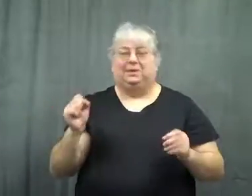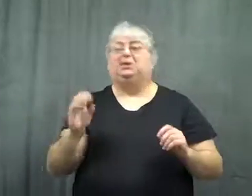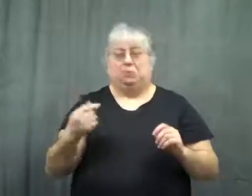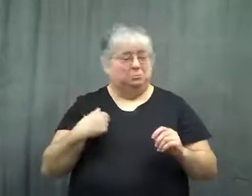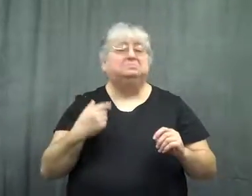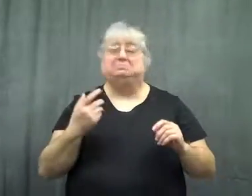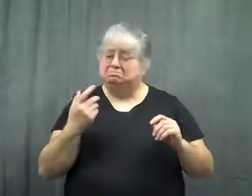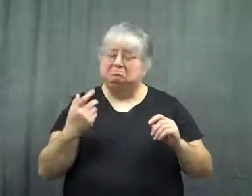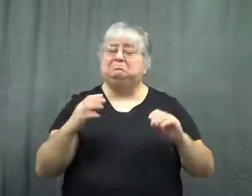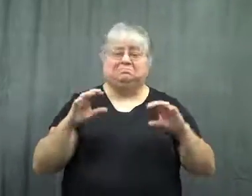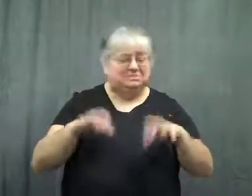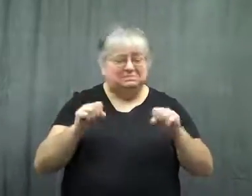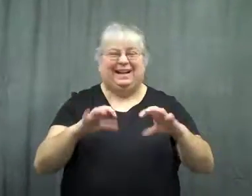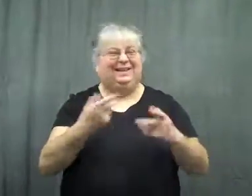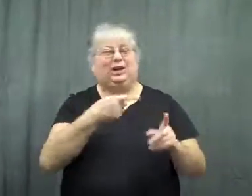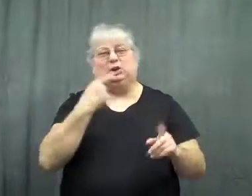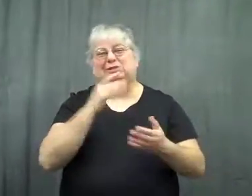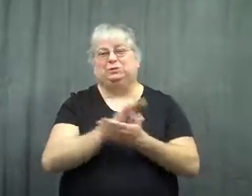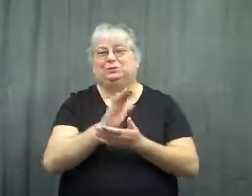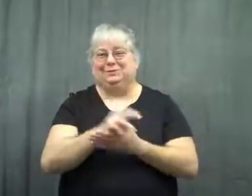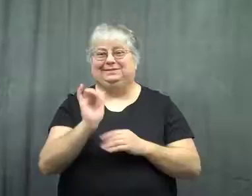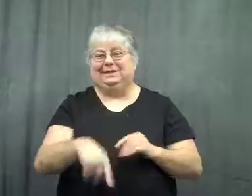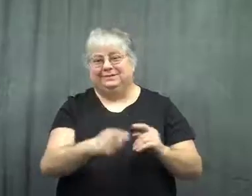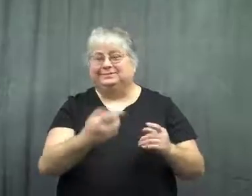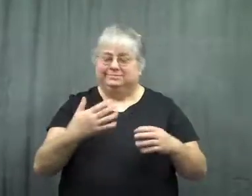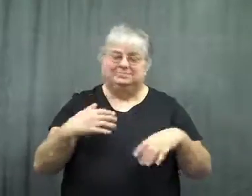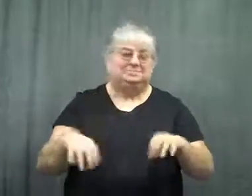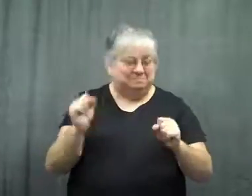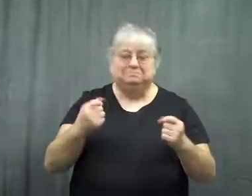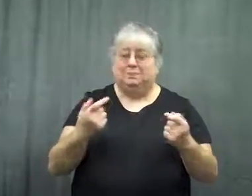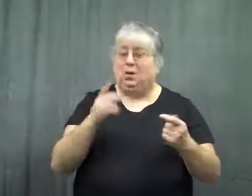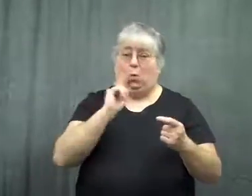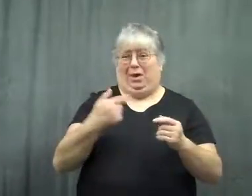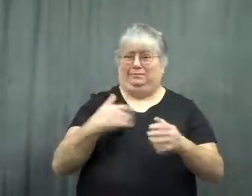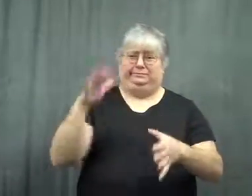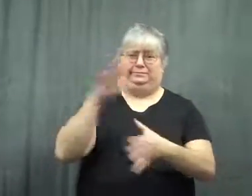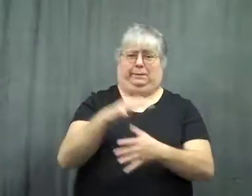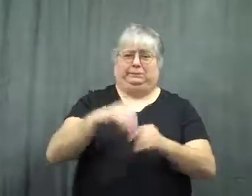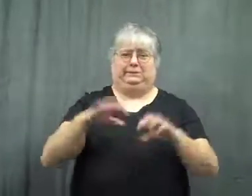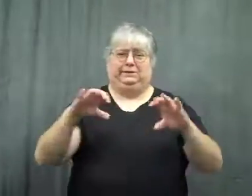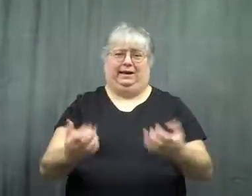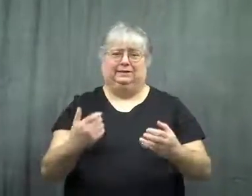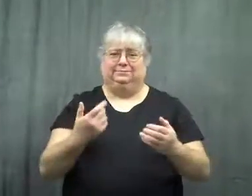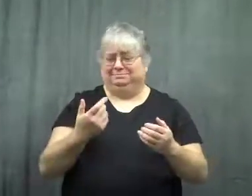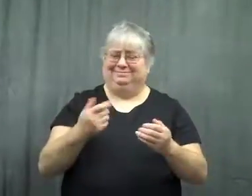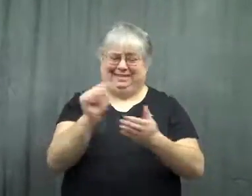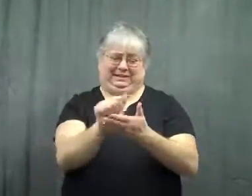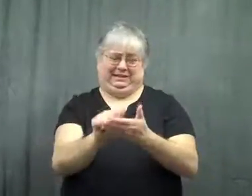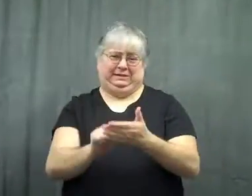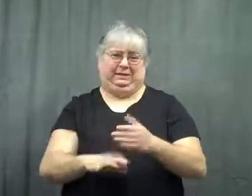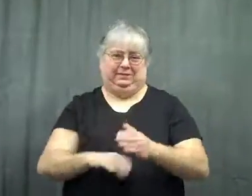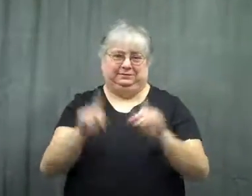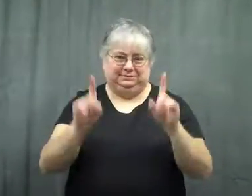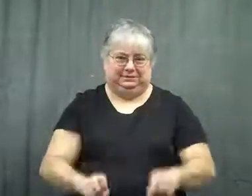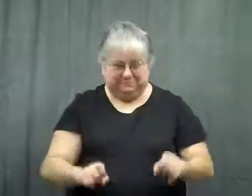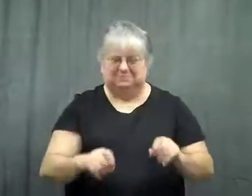So I enrolled in the class. It was at a hearing school. I was at the top of the class getting an A on all the tests.